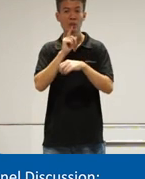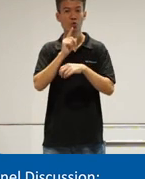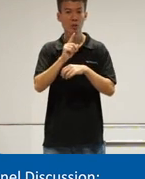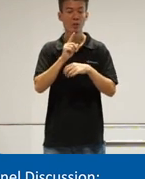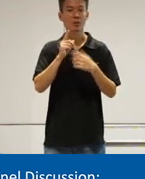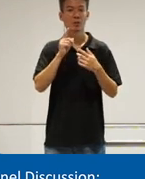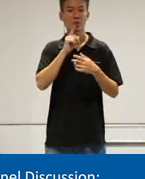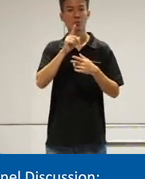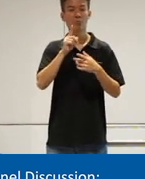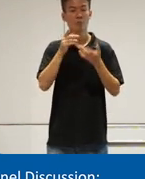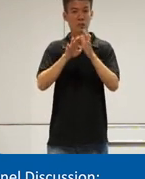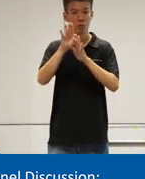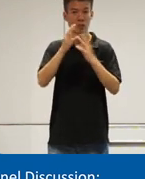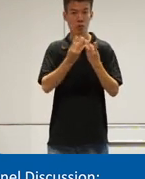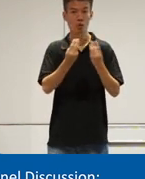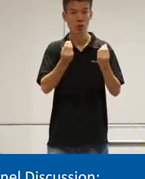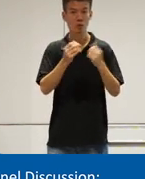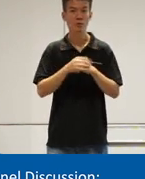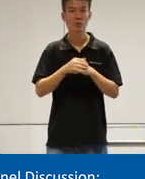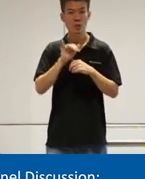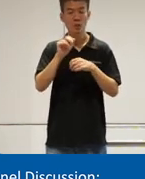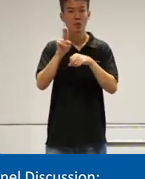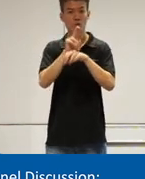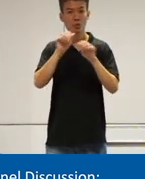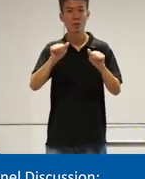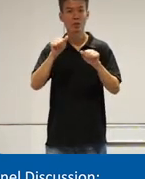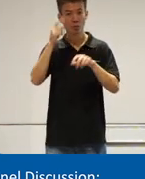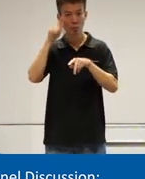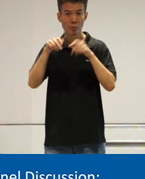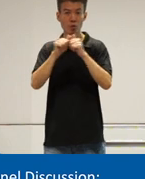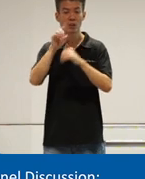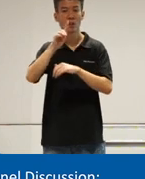really are developing solutions that are usable to people with disabilities so I think on the